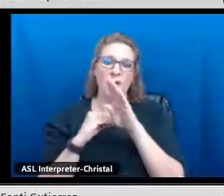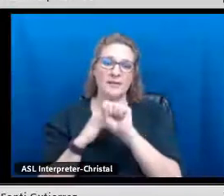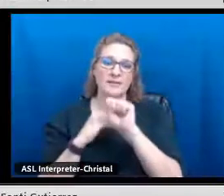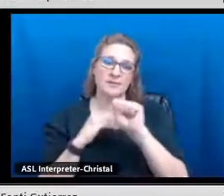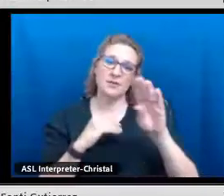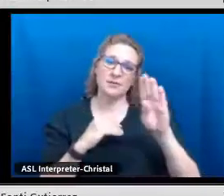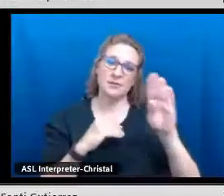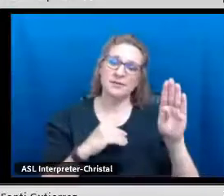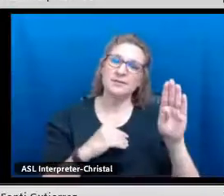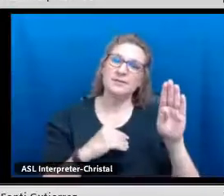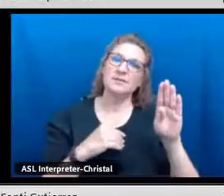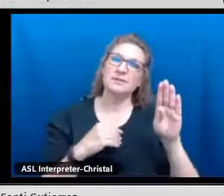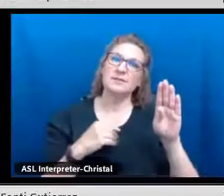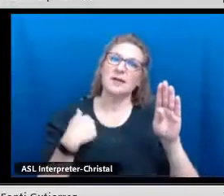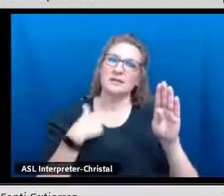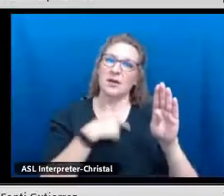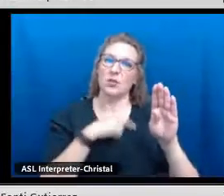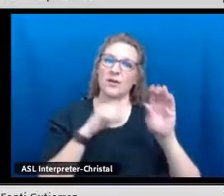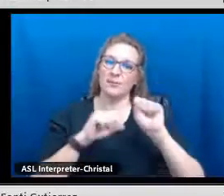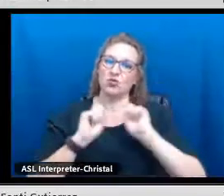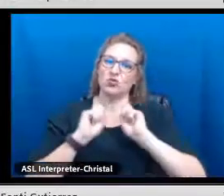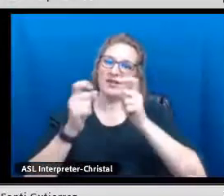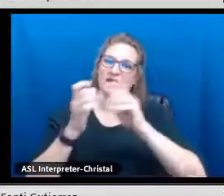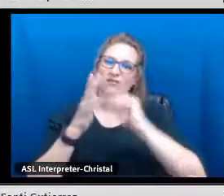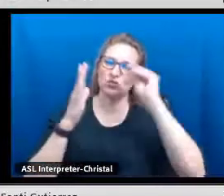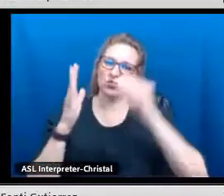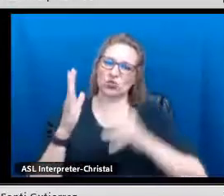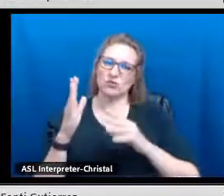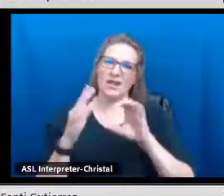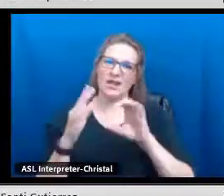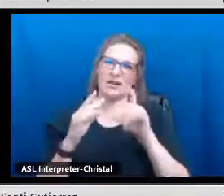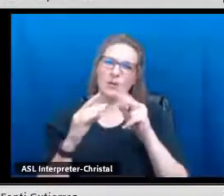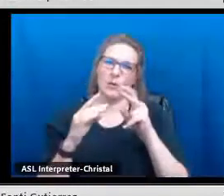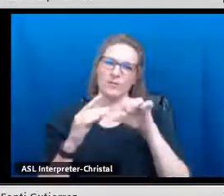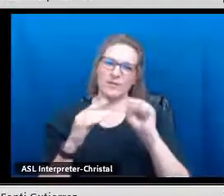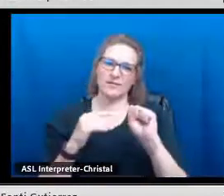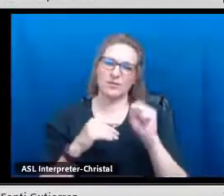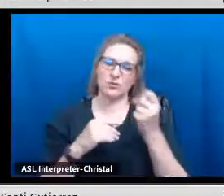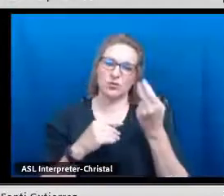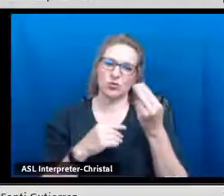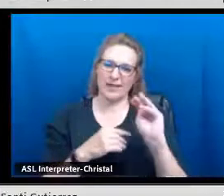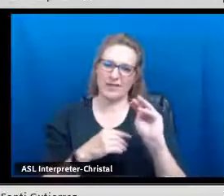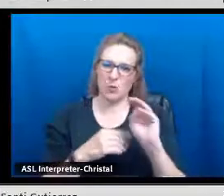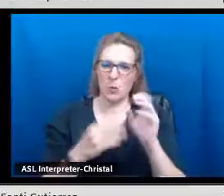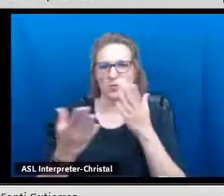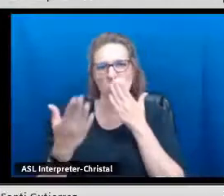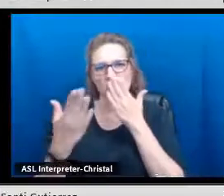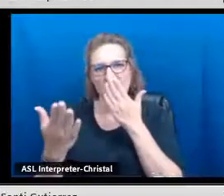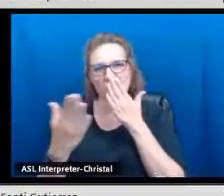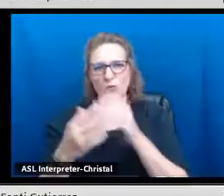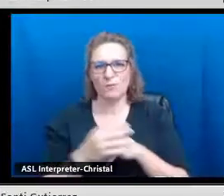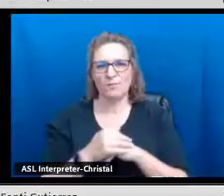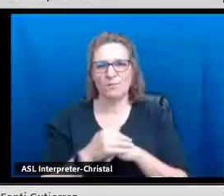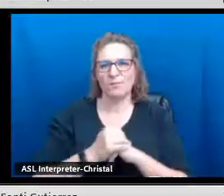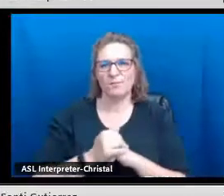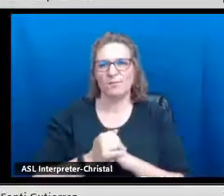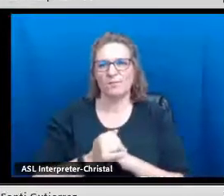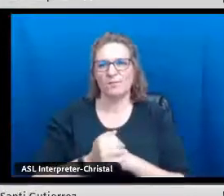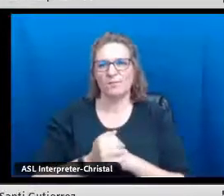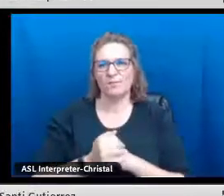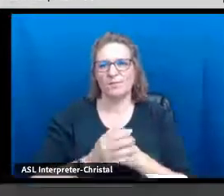That really wraps up our whole bilingual seal that we are able to give our students in Clovis,